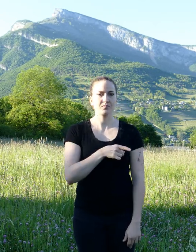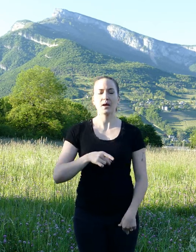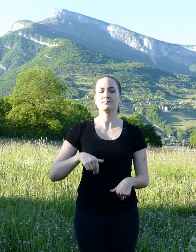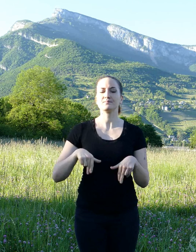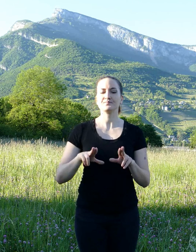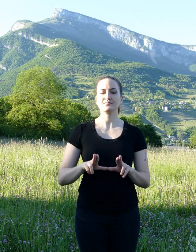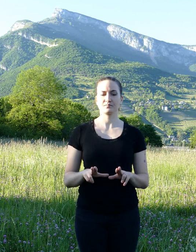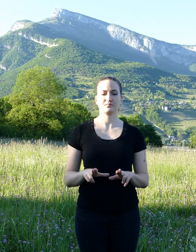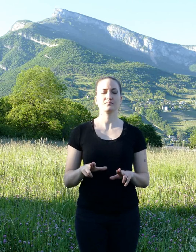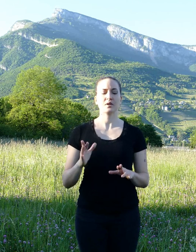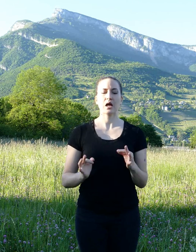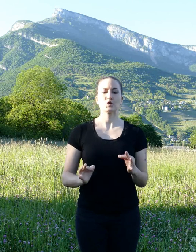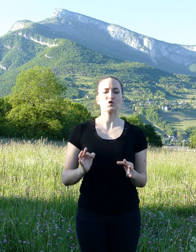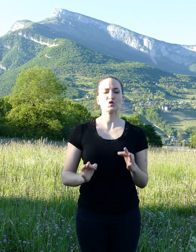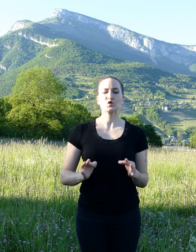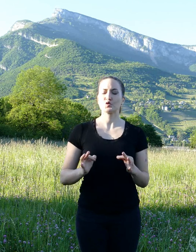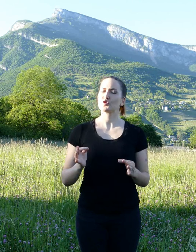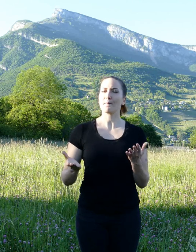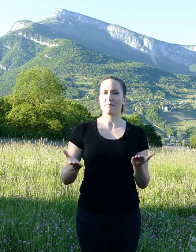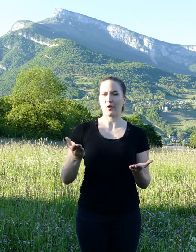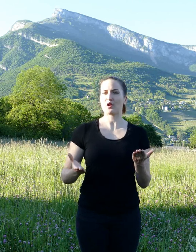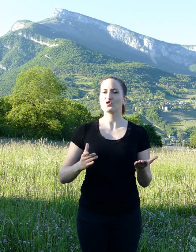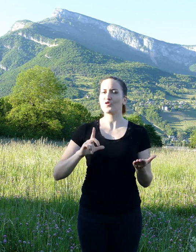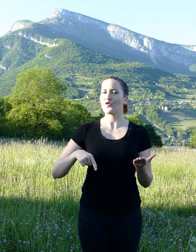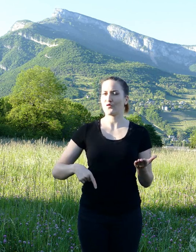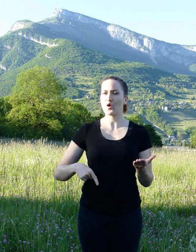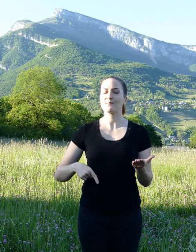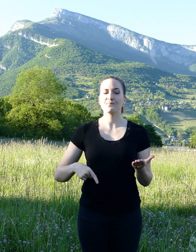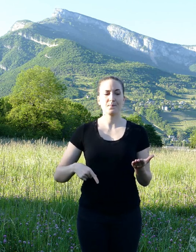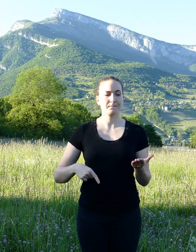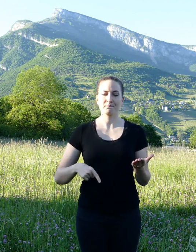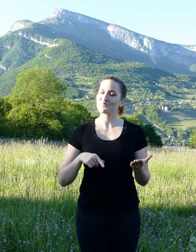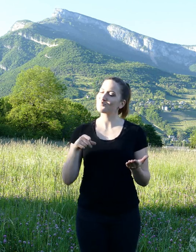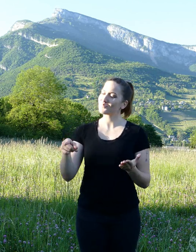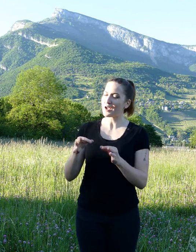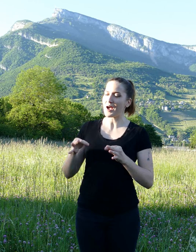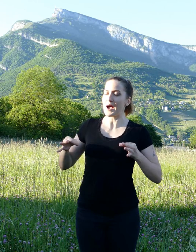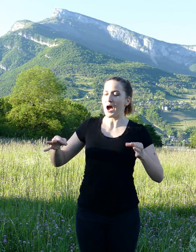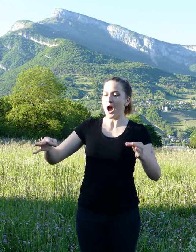the equality and justice of the forest, offered to the young gerbil 1 hectare of forest.